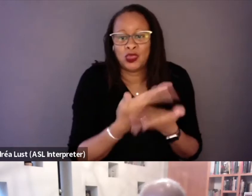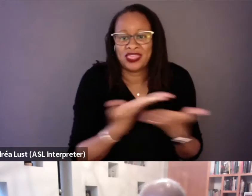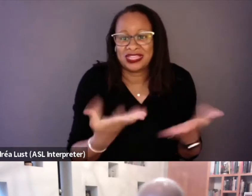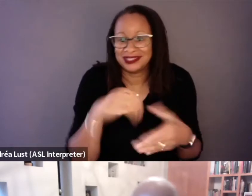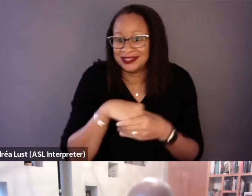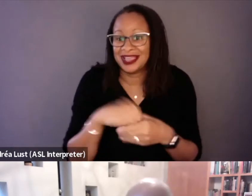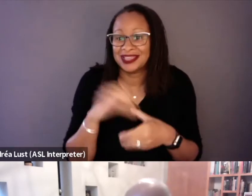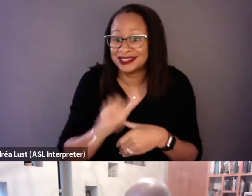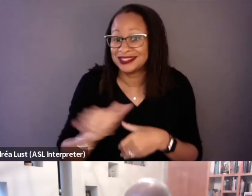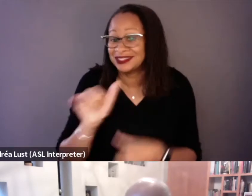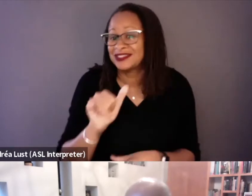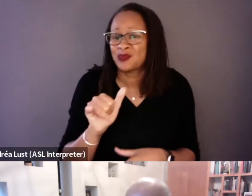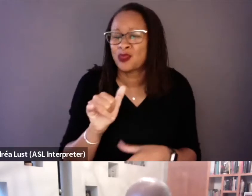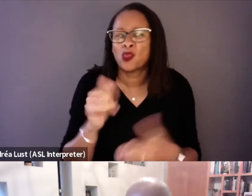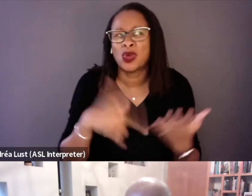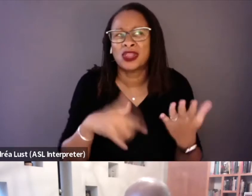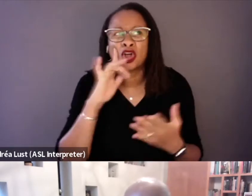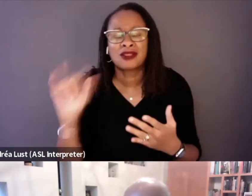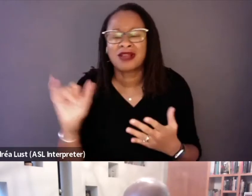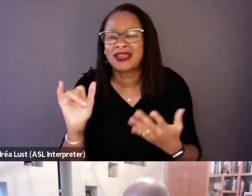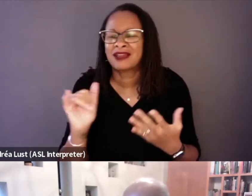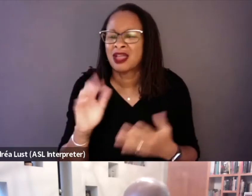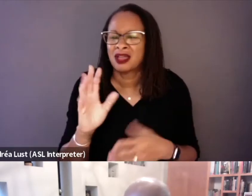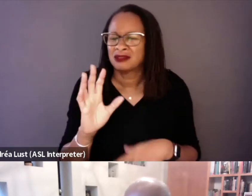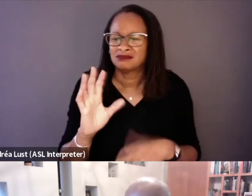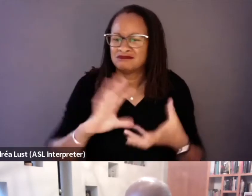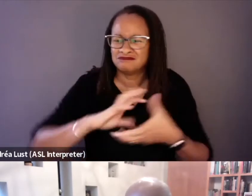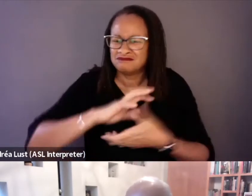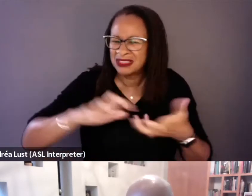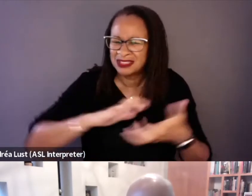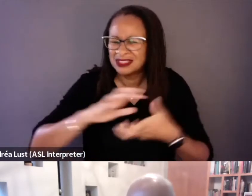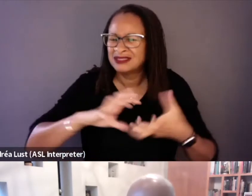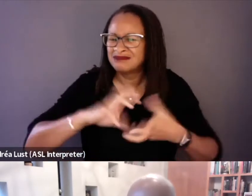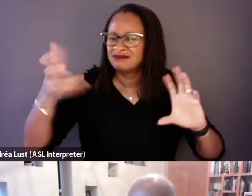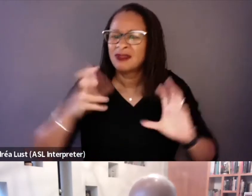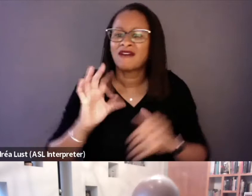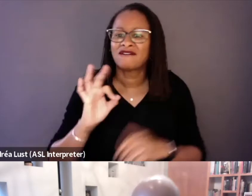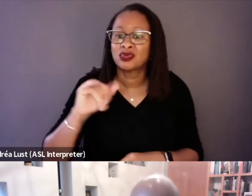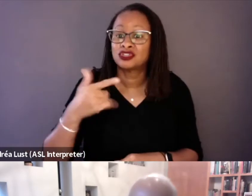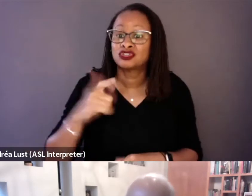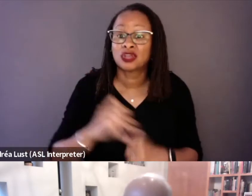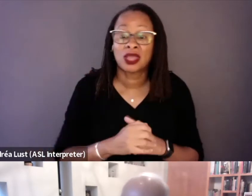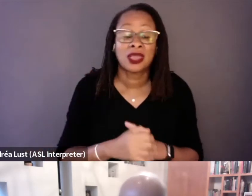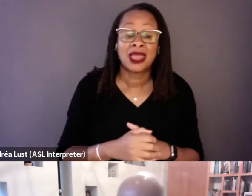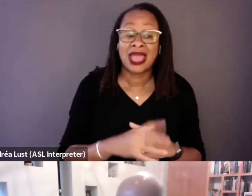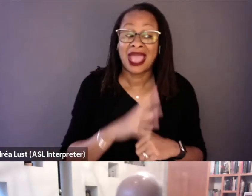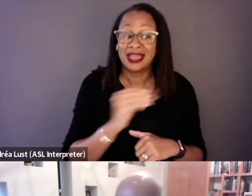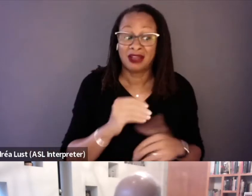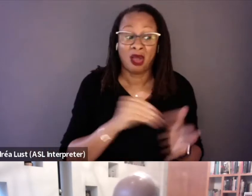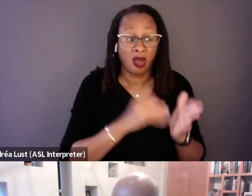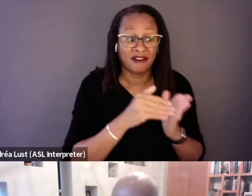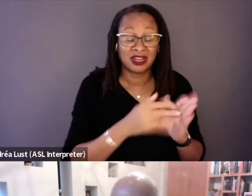And also, it illustrates so often what the prisoners were talking about being done to them.